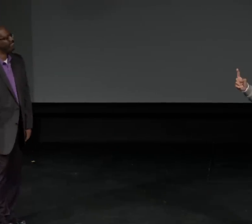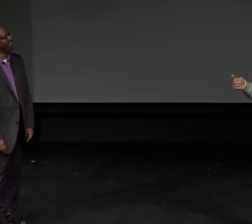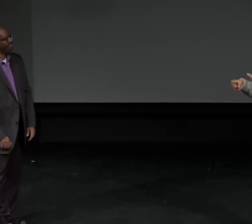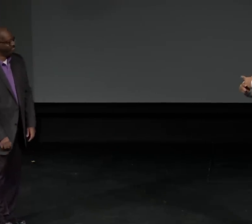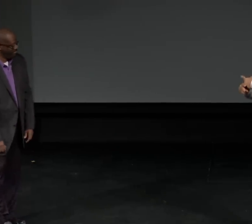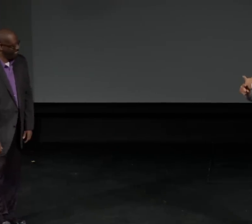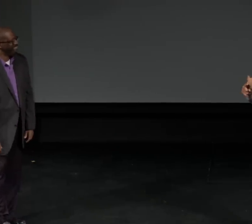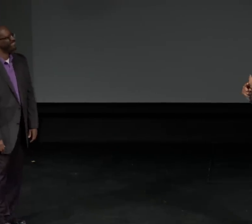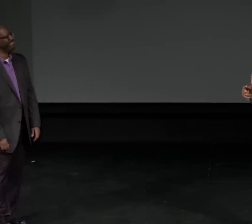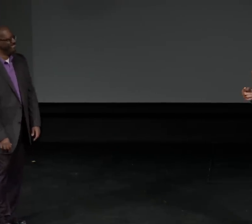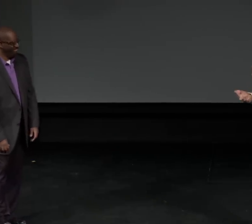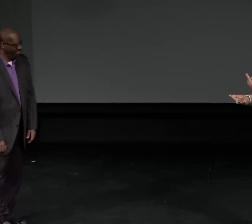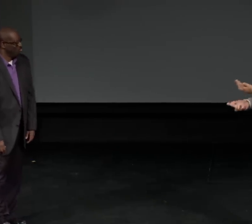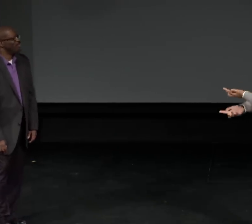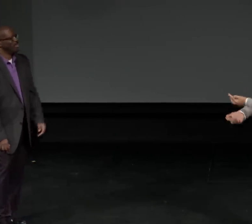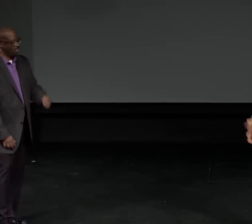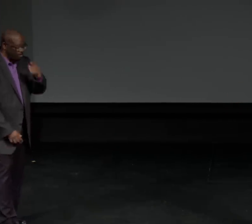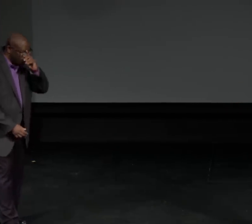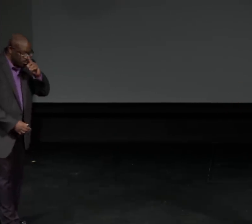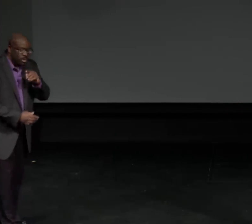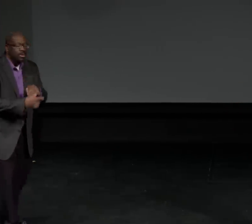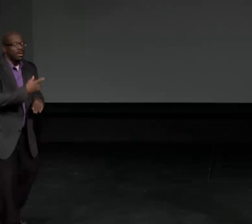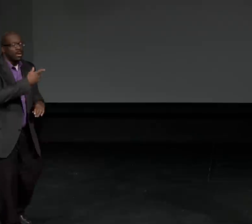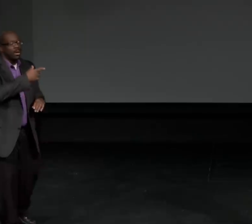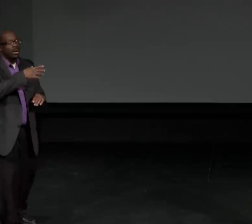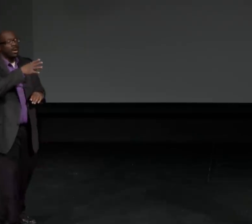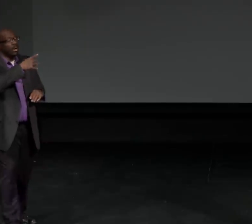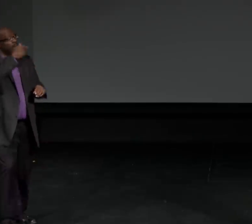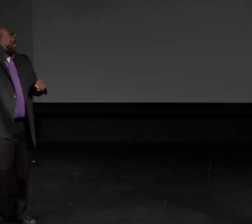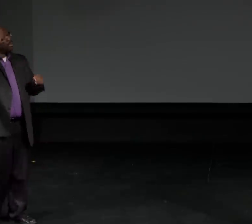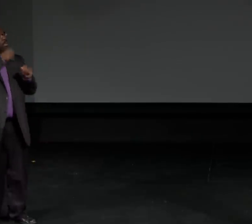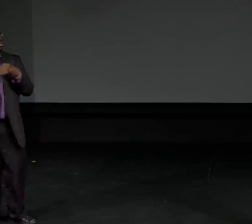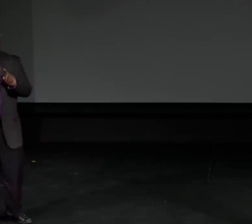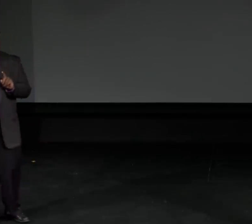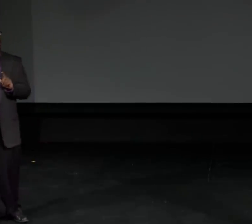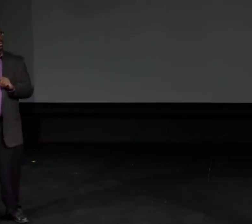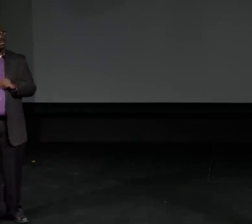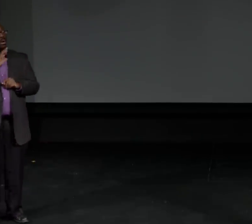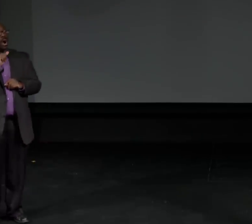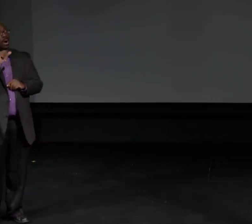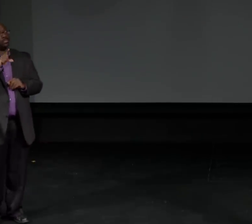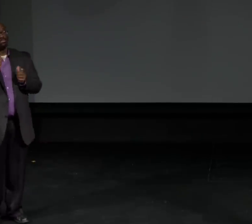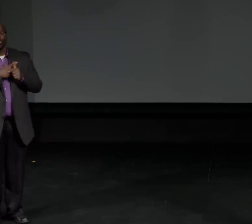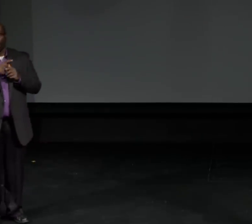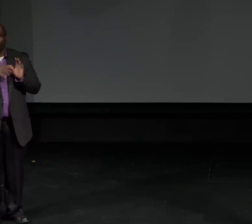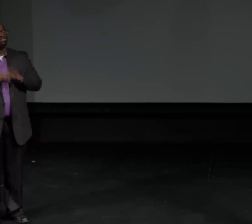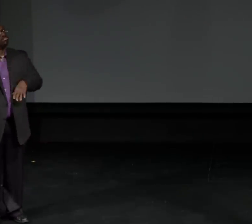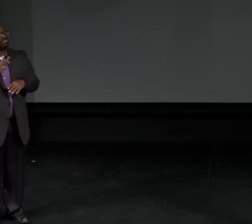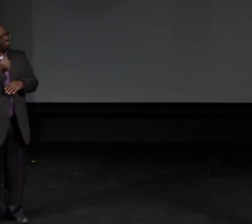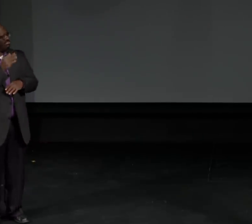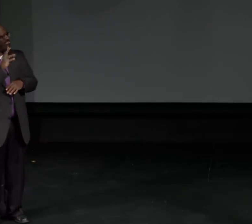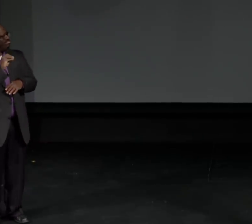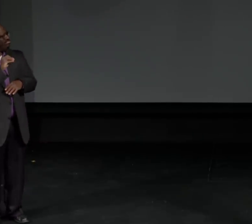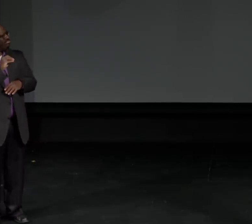and in her body language. Perhaps there was a conflict because there wasn't enough of an interaction between different groups?